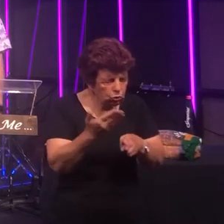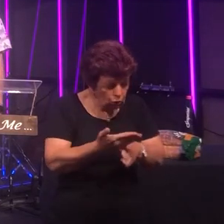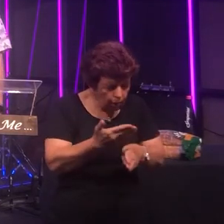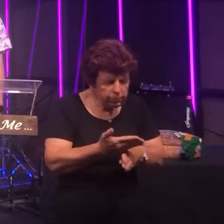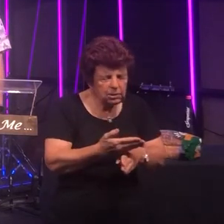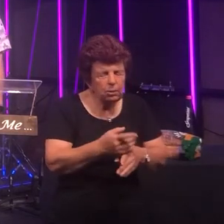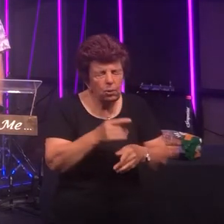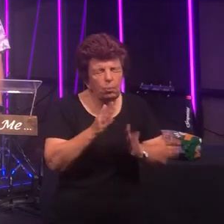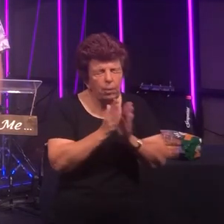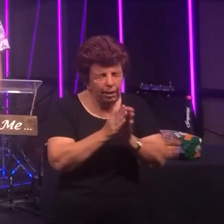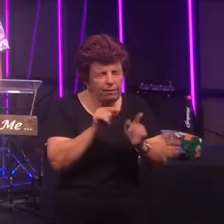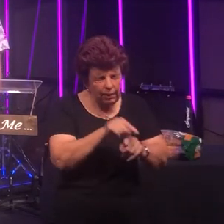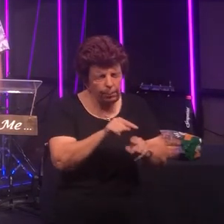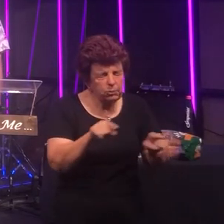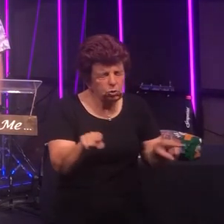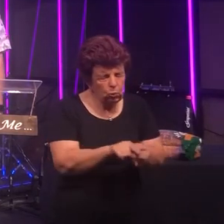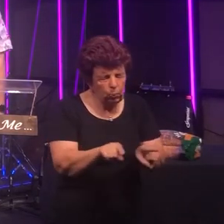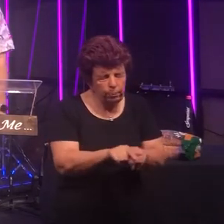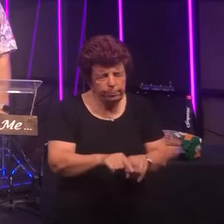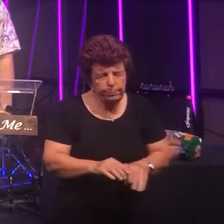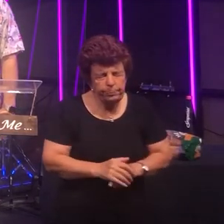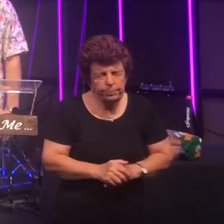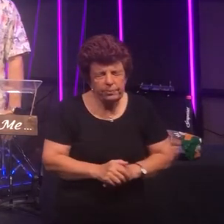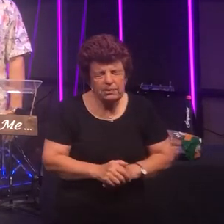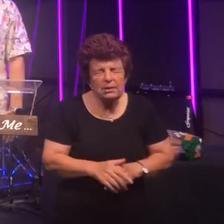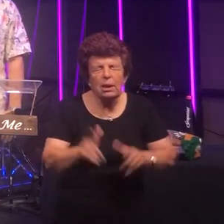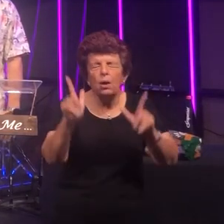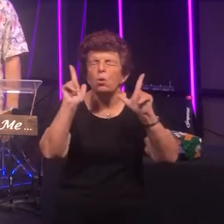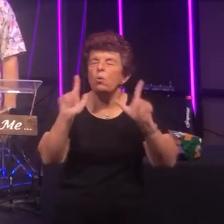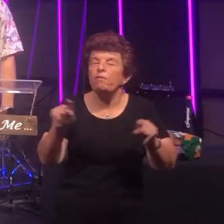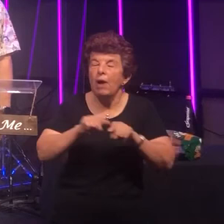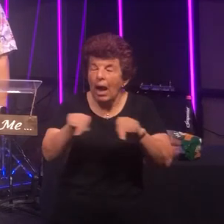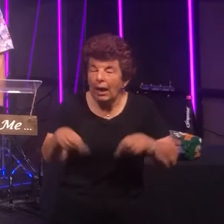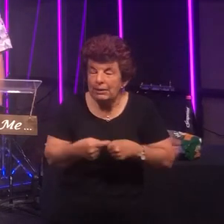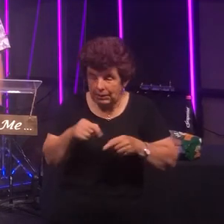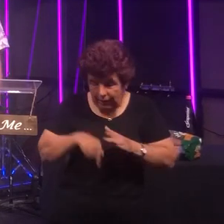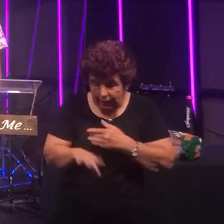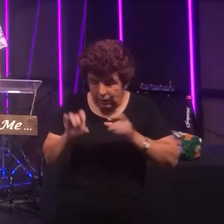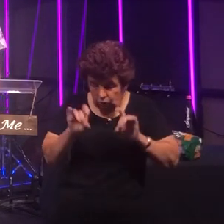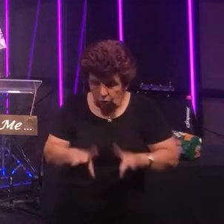for those folk as well too! Lord for us here in Australia we just continue to